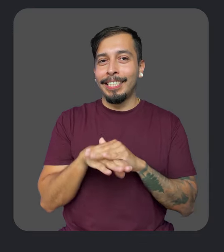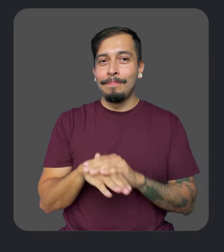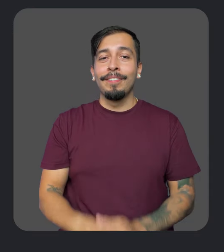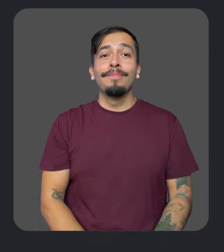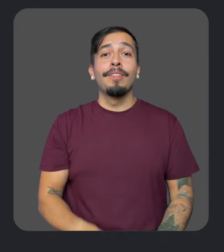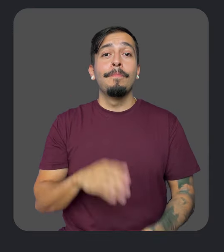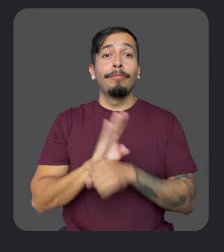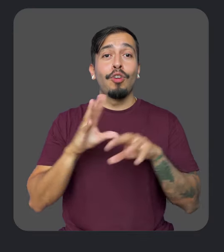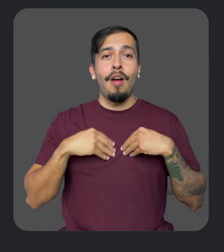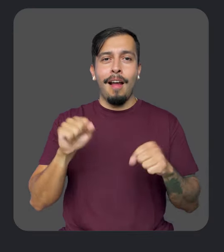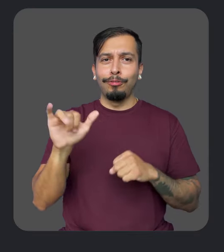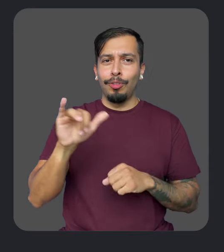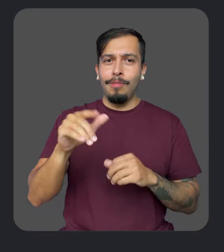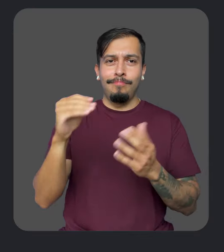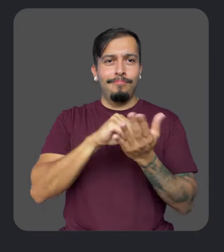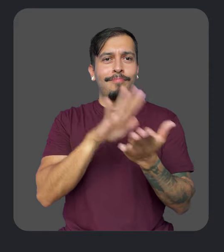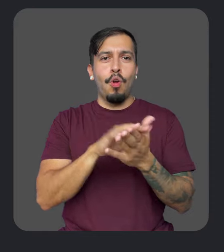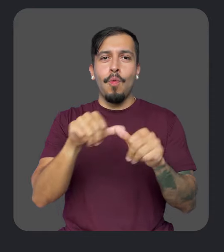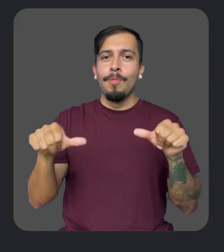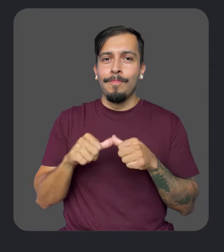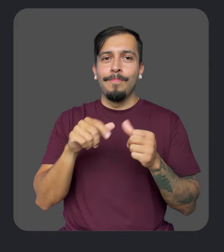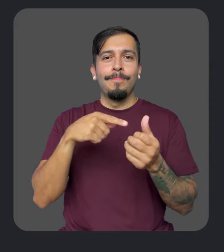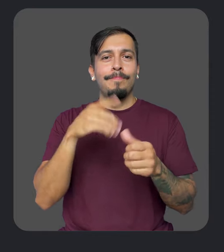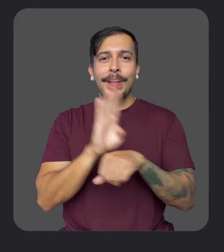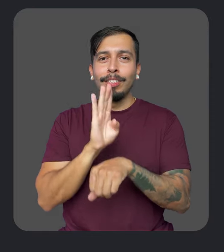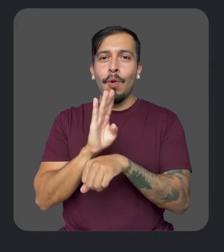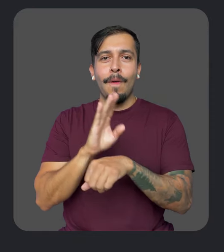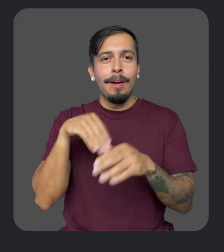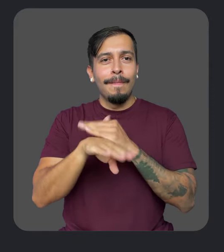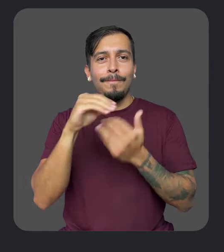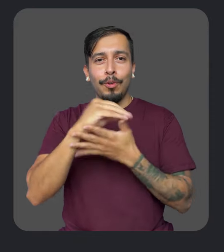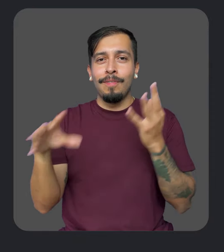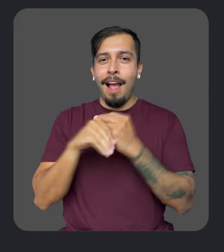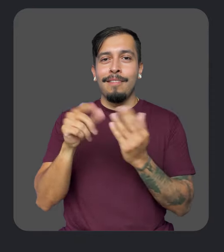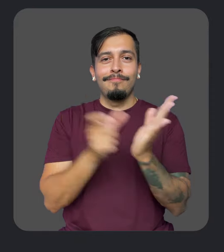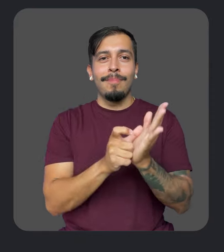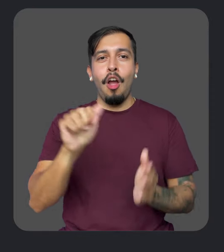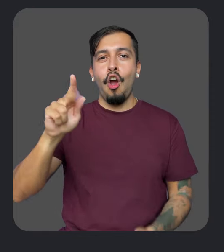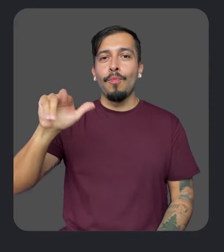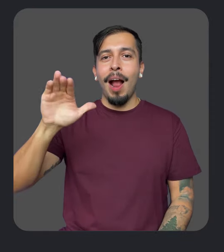Business owners can also show one of their locations accessibility features by adding the Auracast attribute to their business profile.